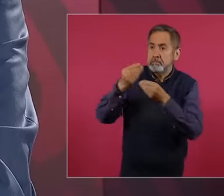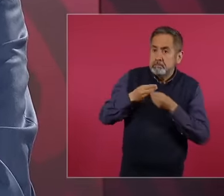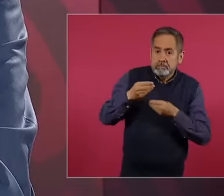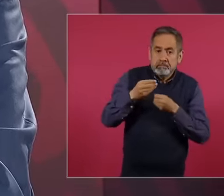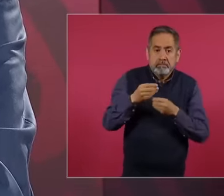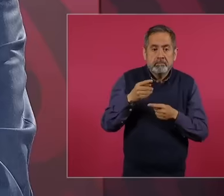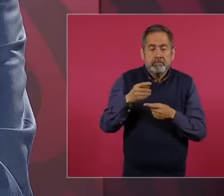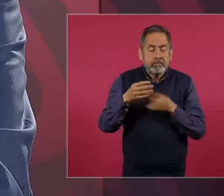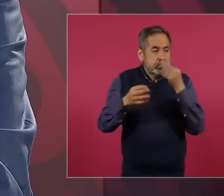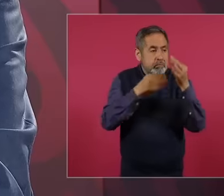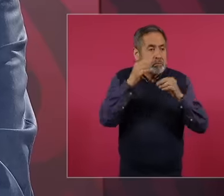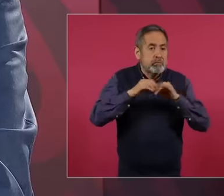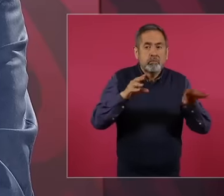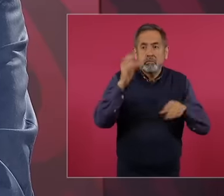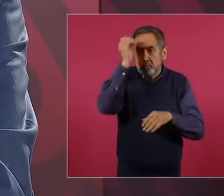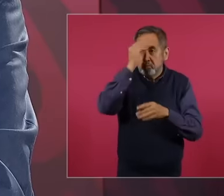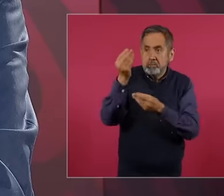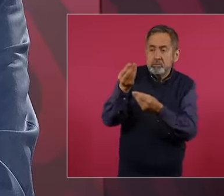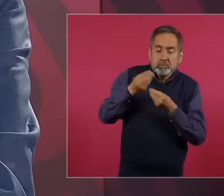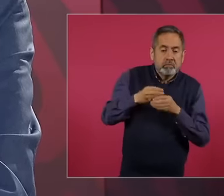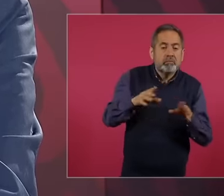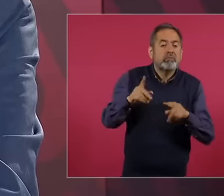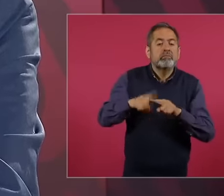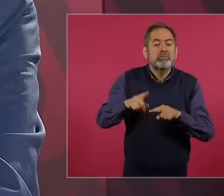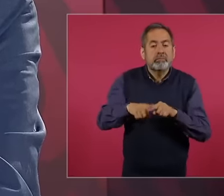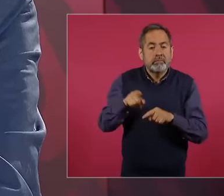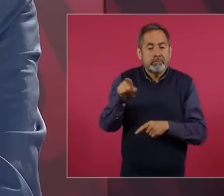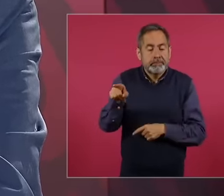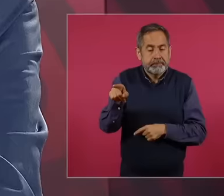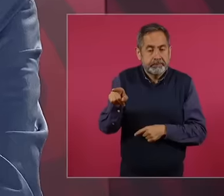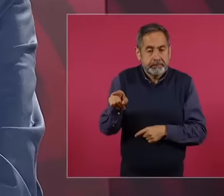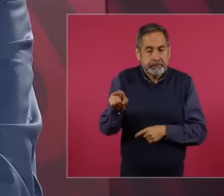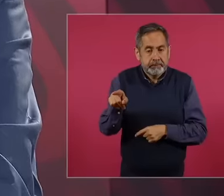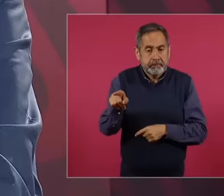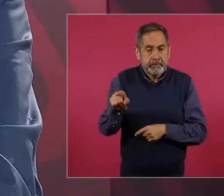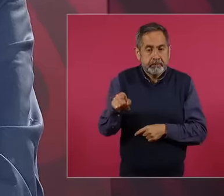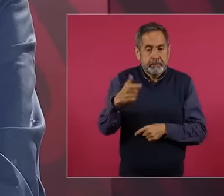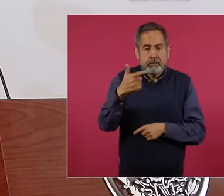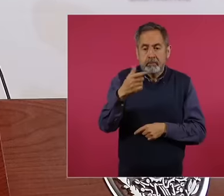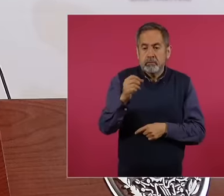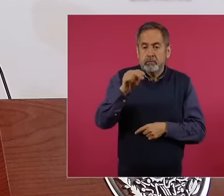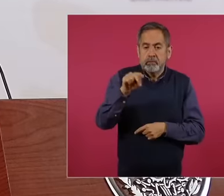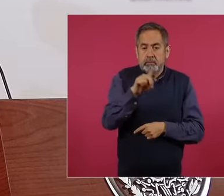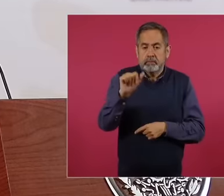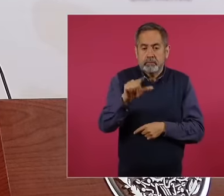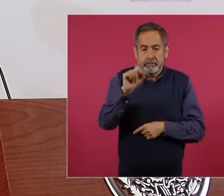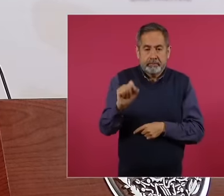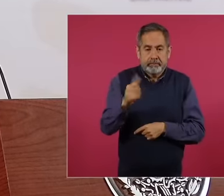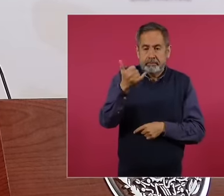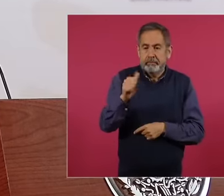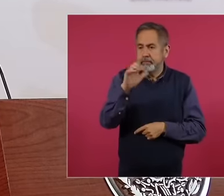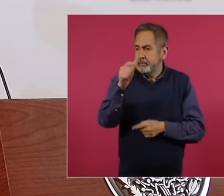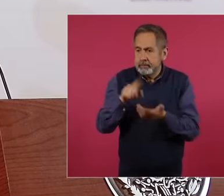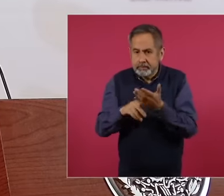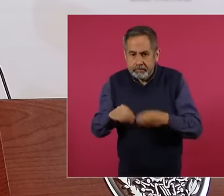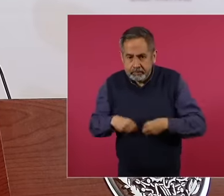public opinion. González believes that Edmundo